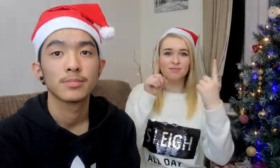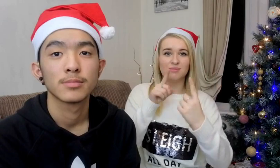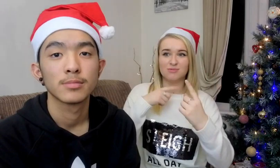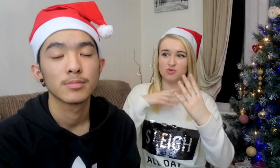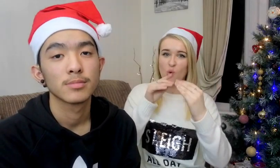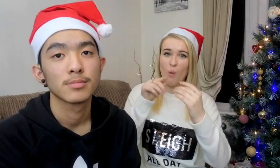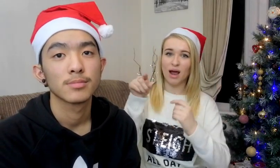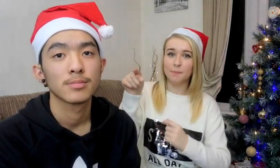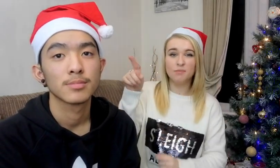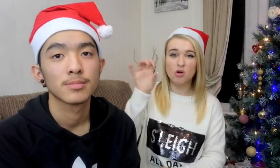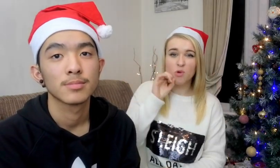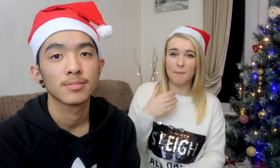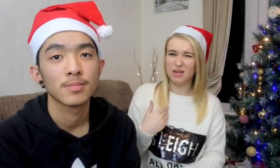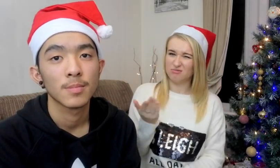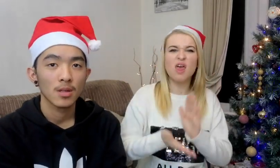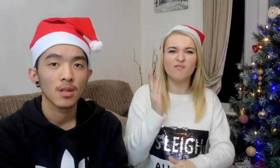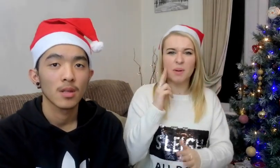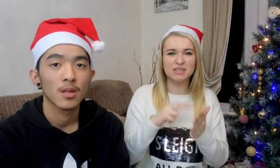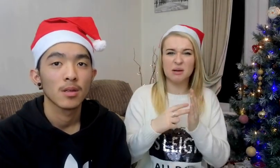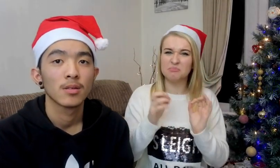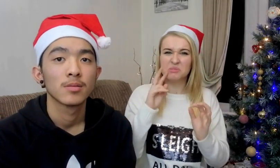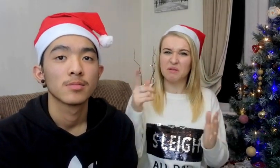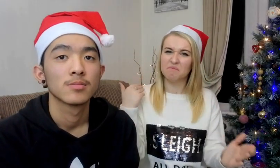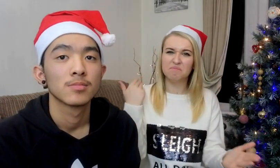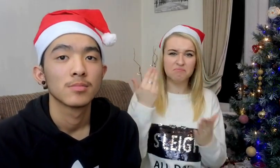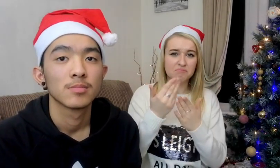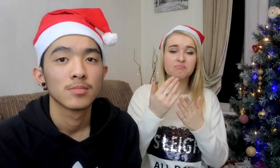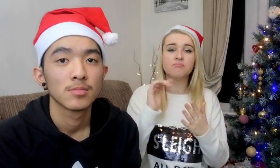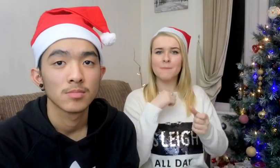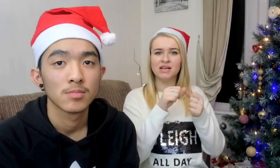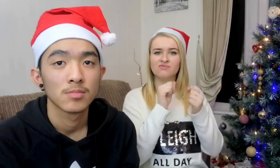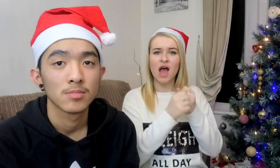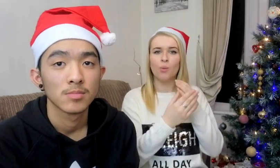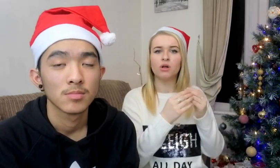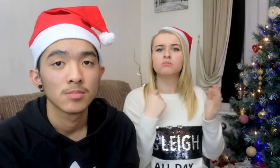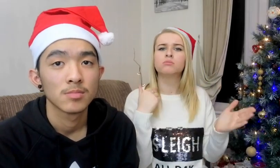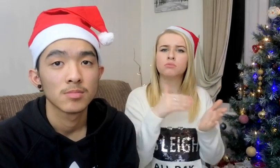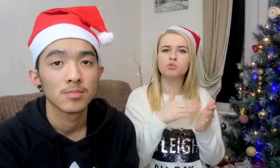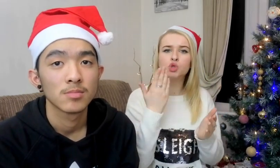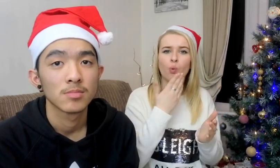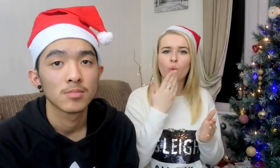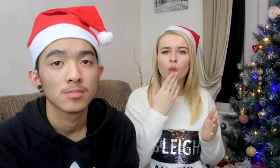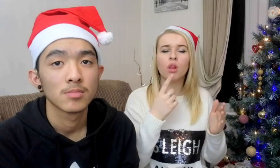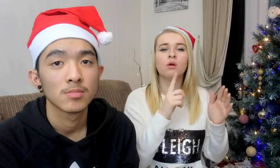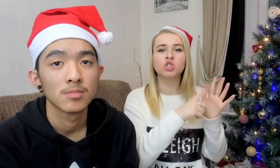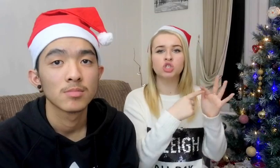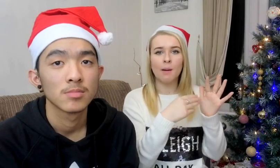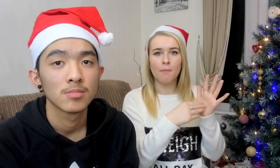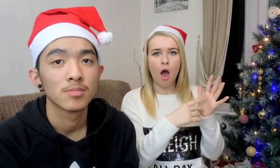We were sitting next to each other and he couldn't remember me When I left, I haven't seen him for a long time I have a best friend in school, Jemma